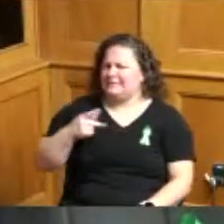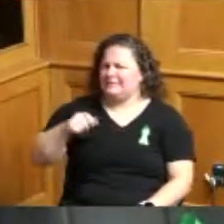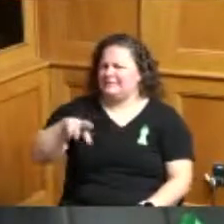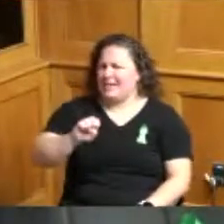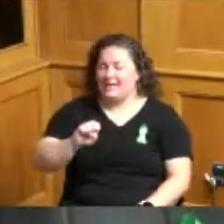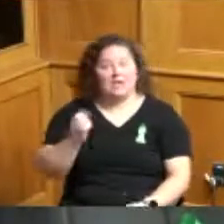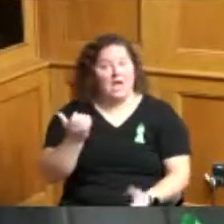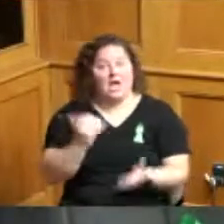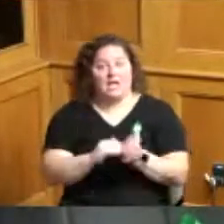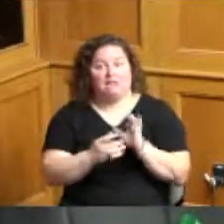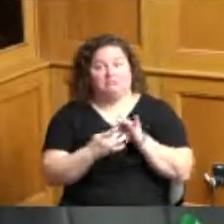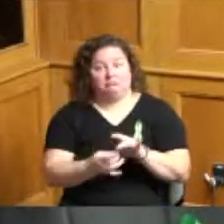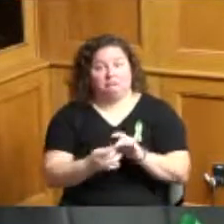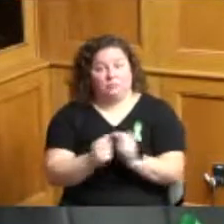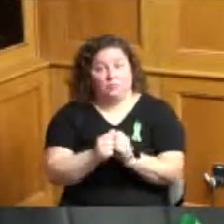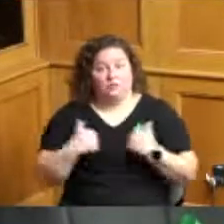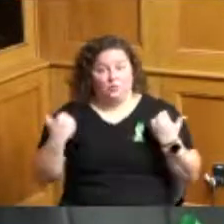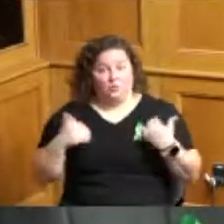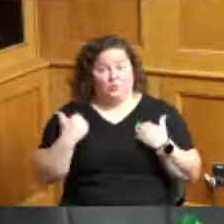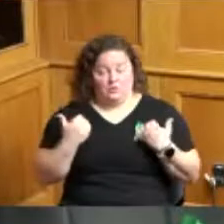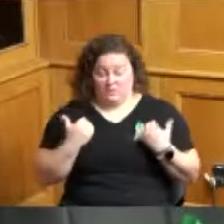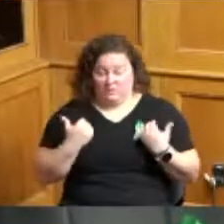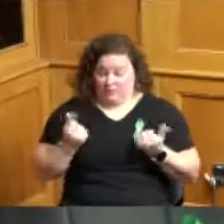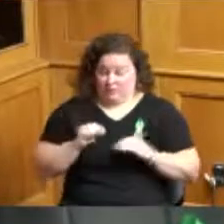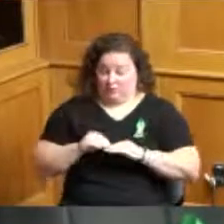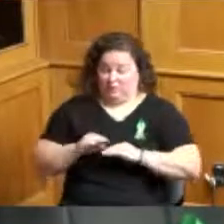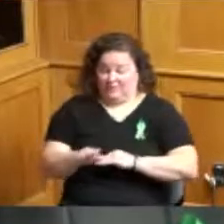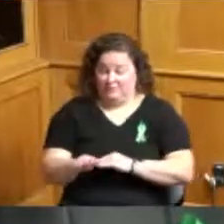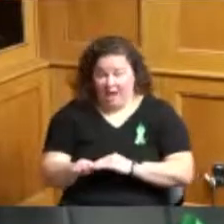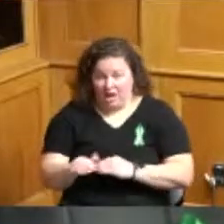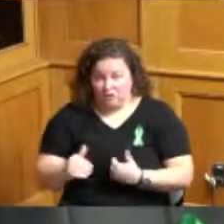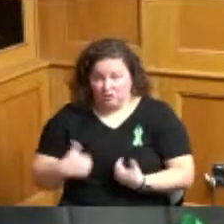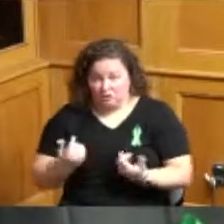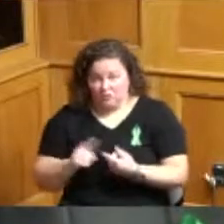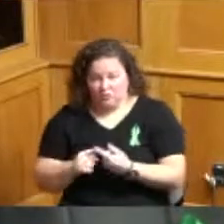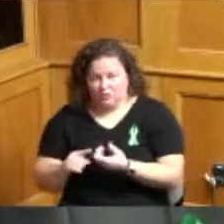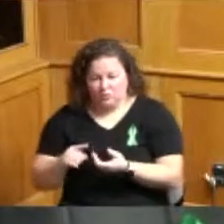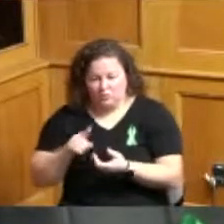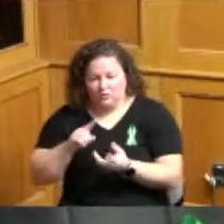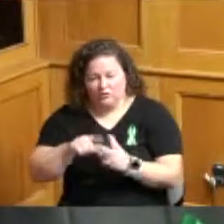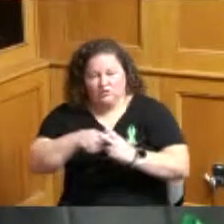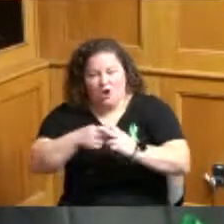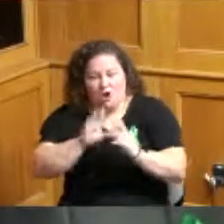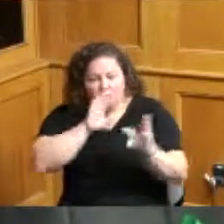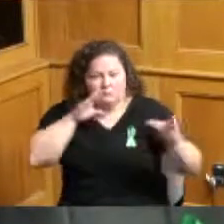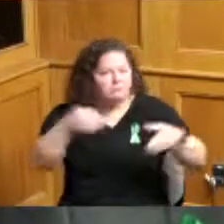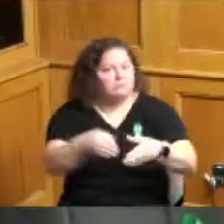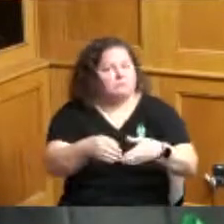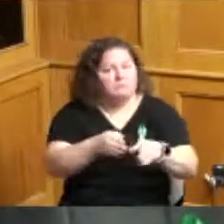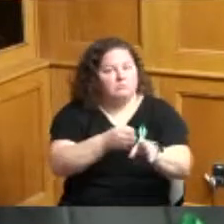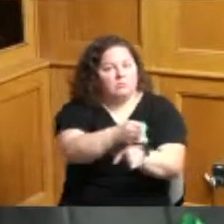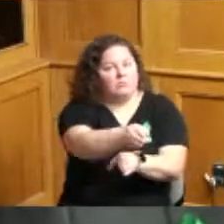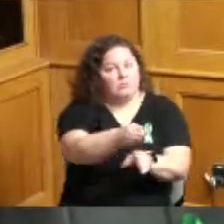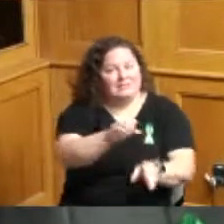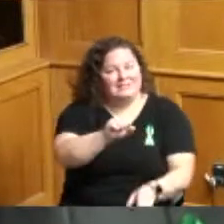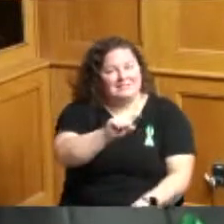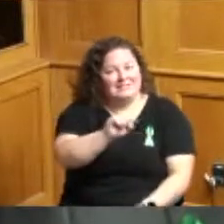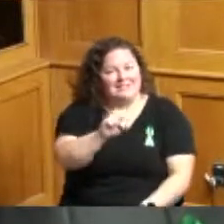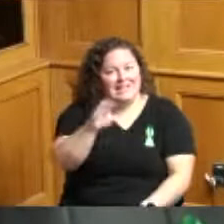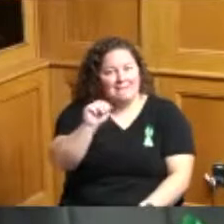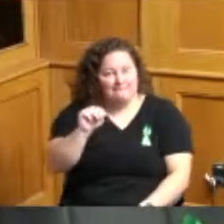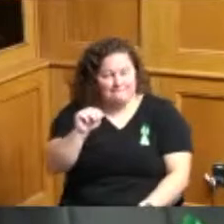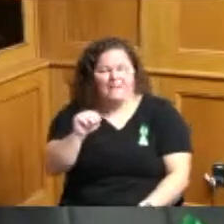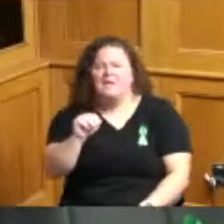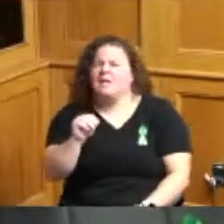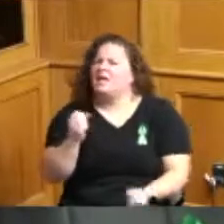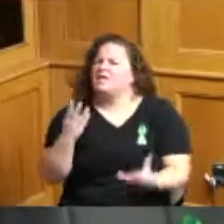they inspire youth to go into stem and so a lot of kids who are alums at one was out at google you